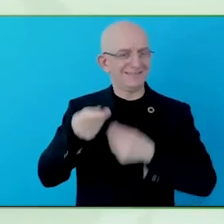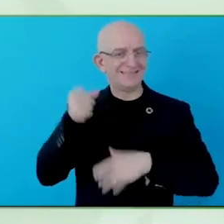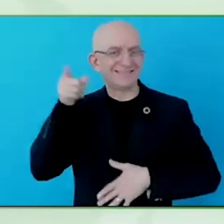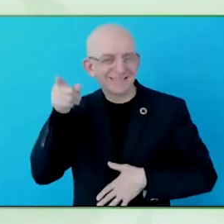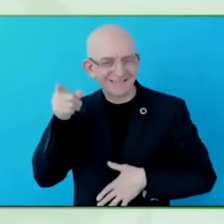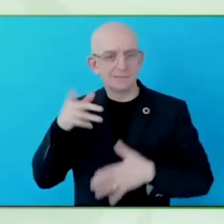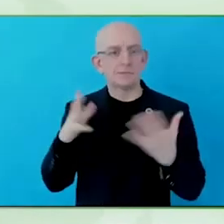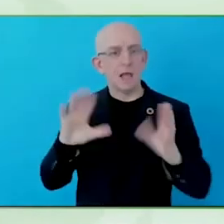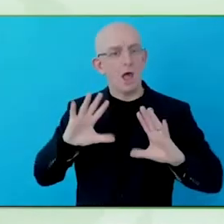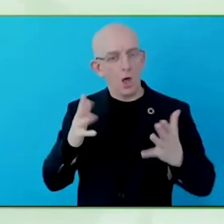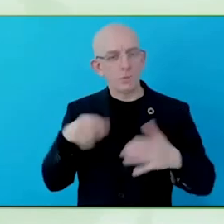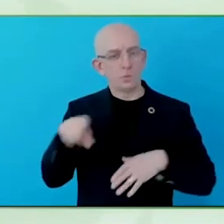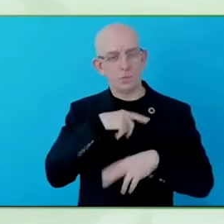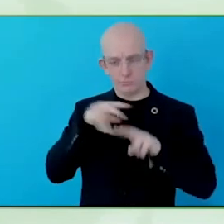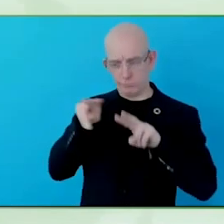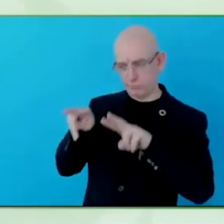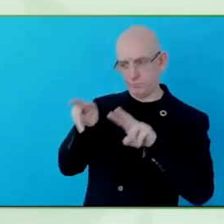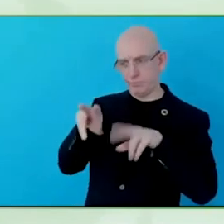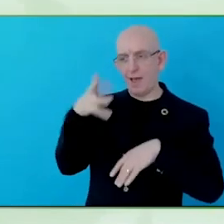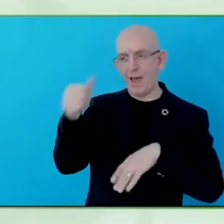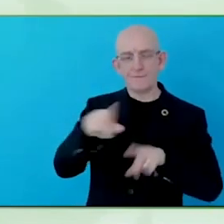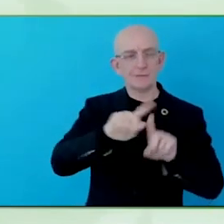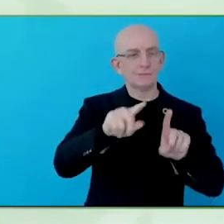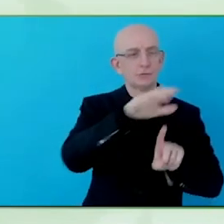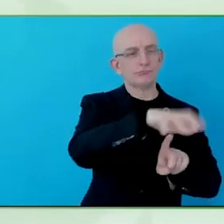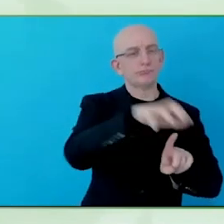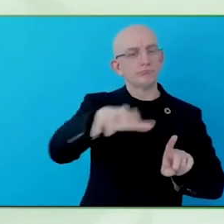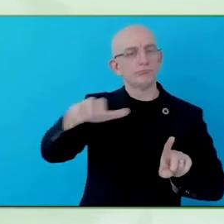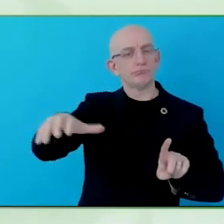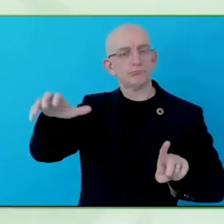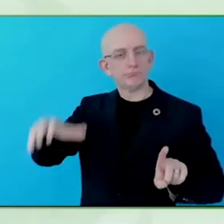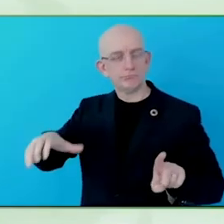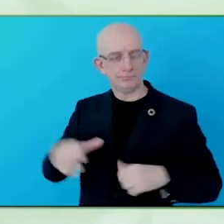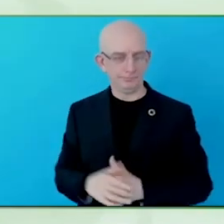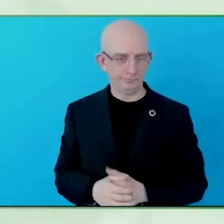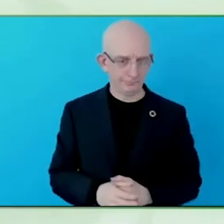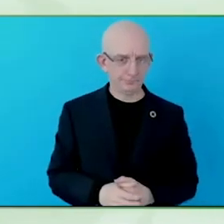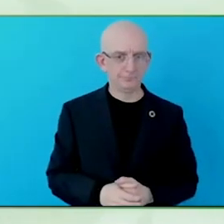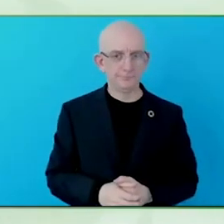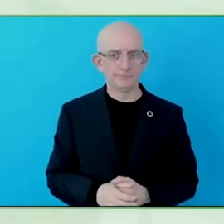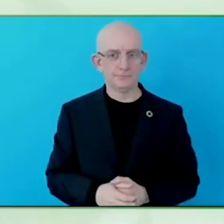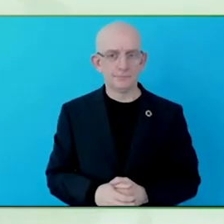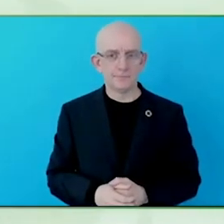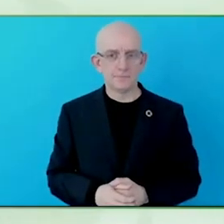You remind me, I did coined that phrase, disability confidence, ages ago.